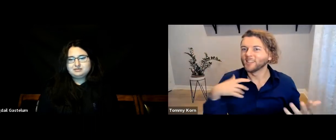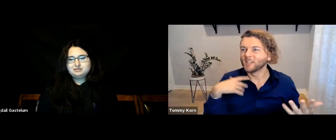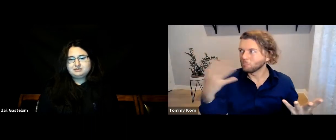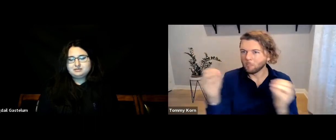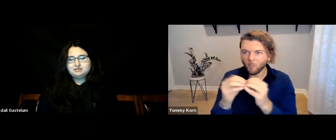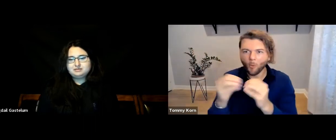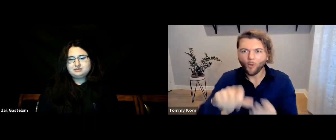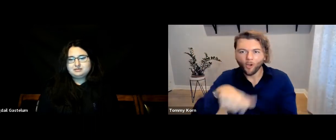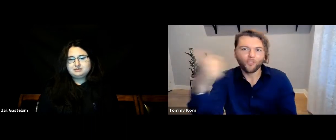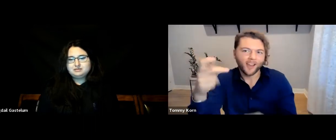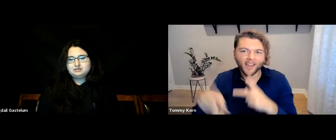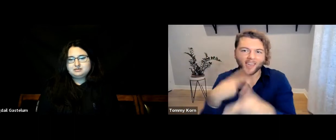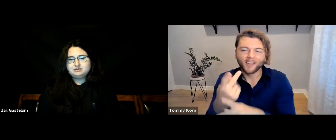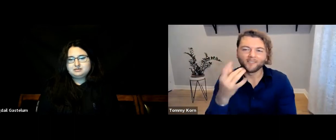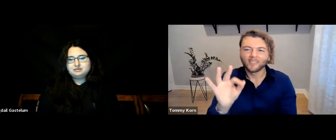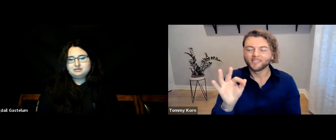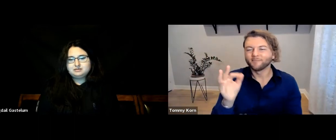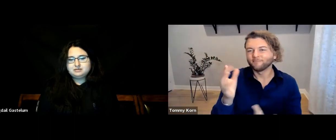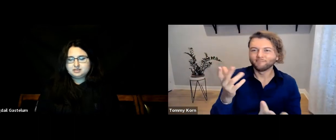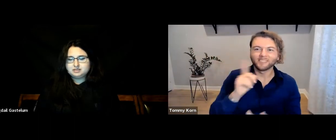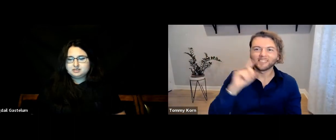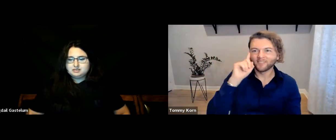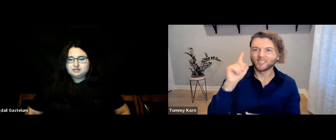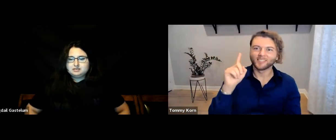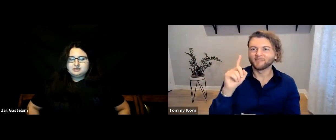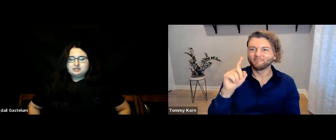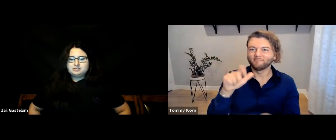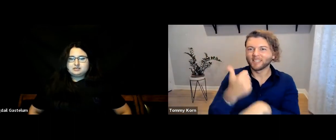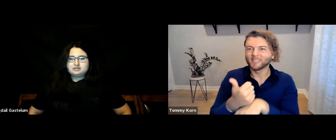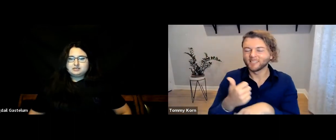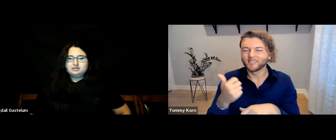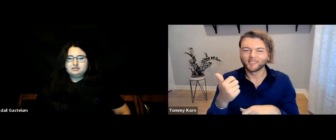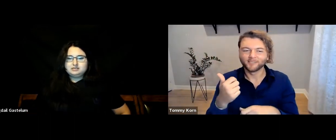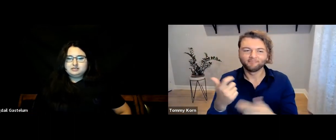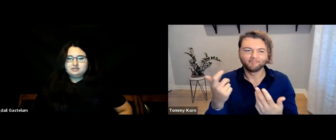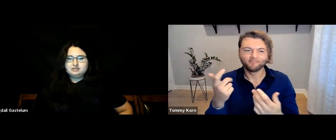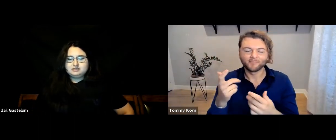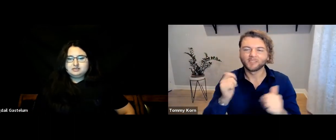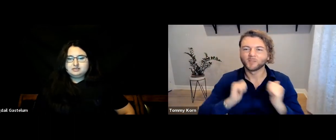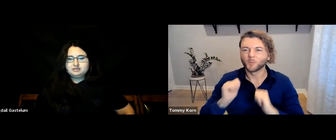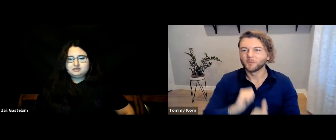I want other shows that are kind of Deaf-based.